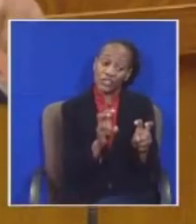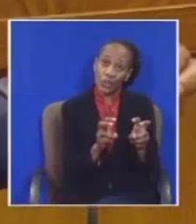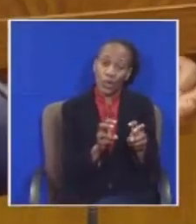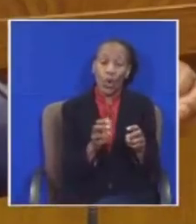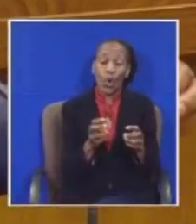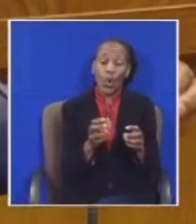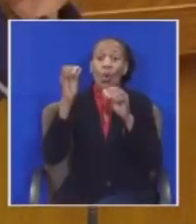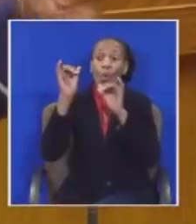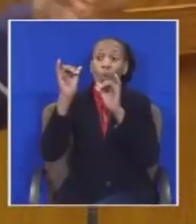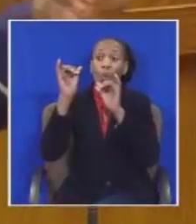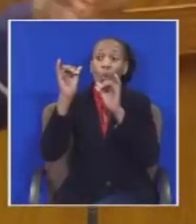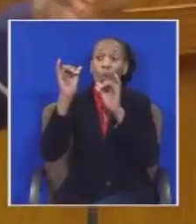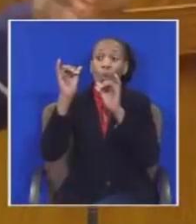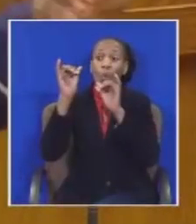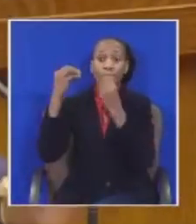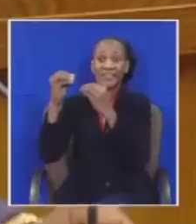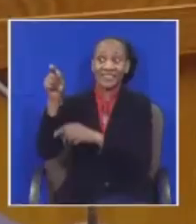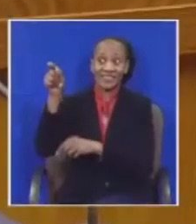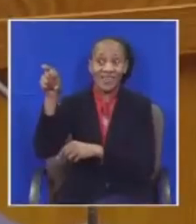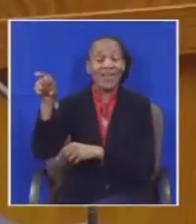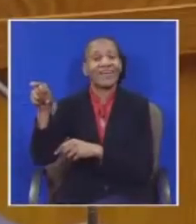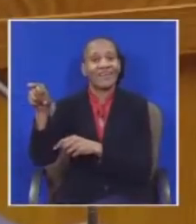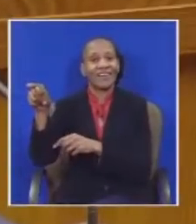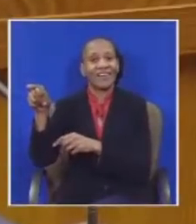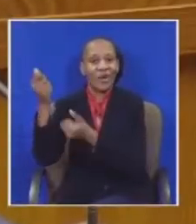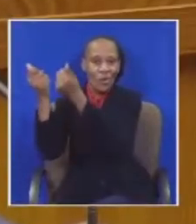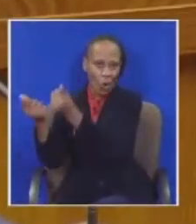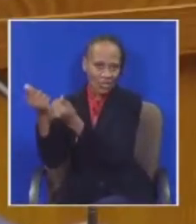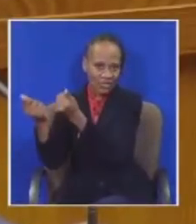Judical Right?